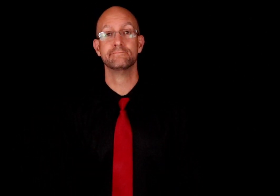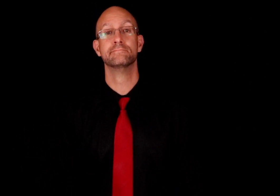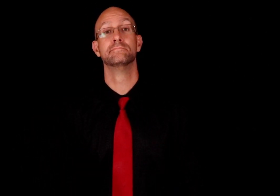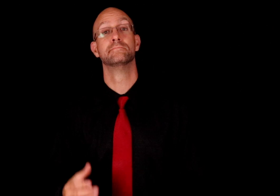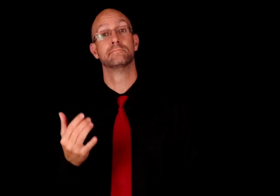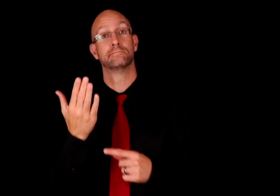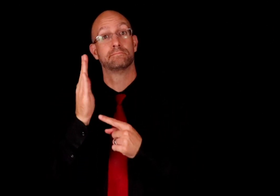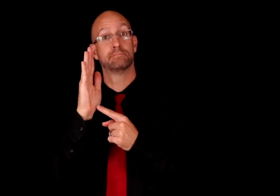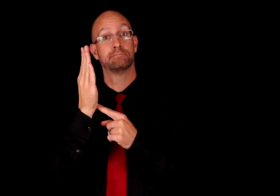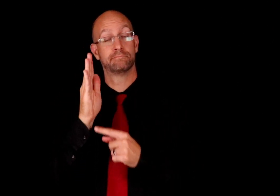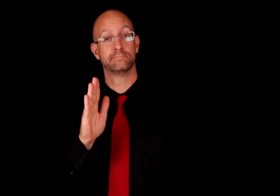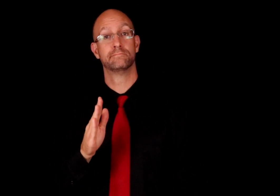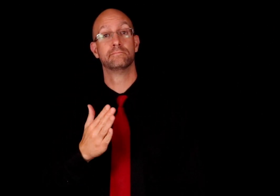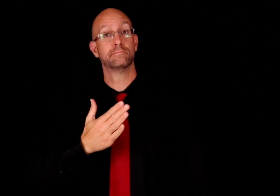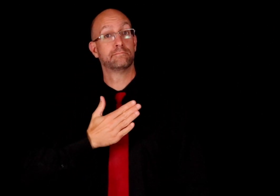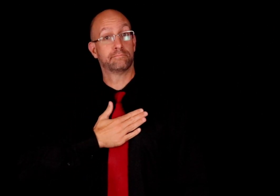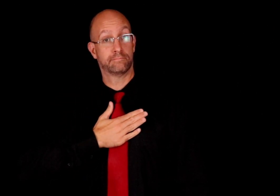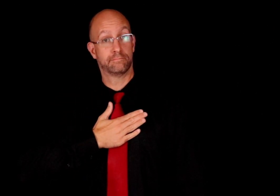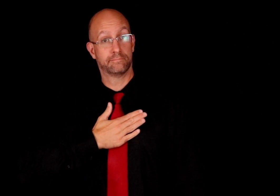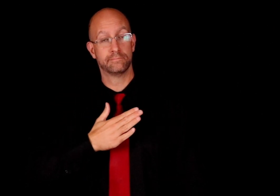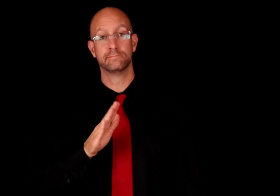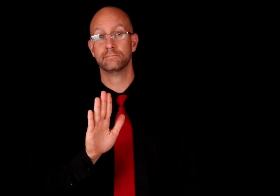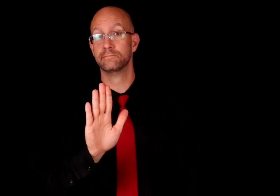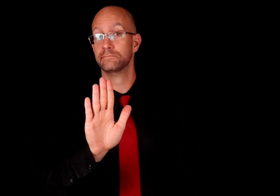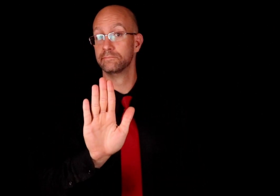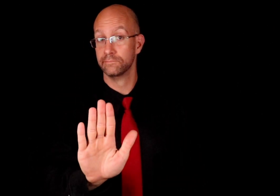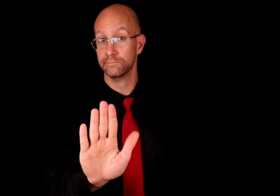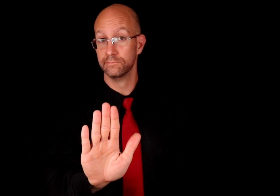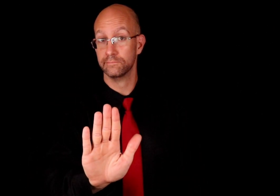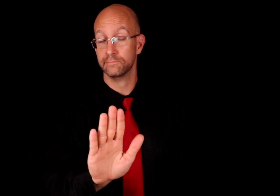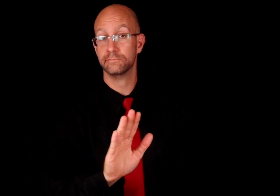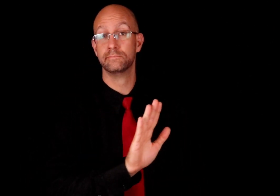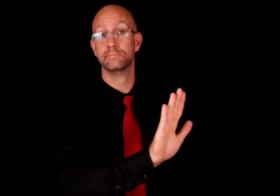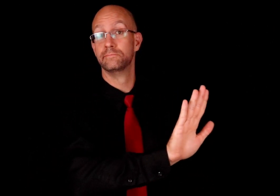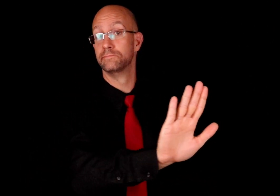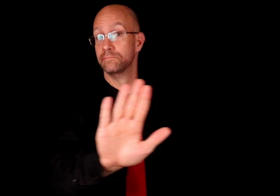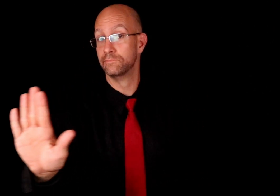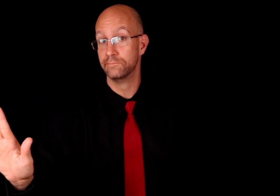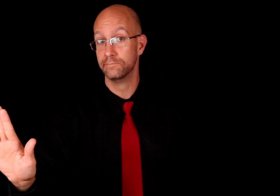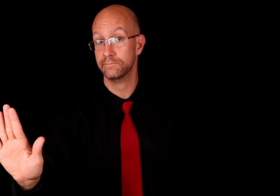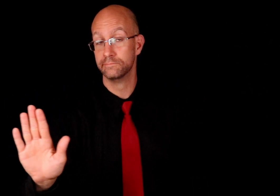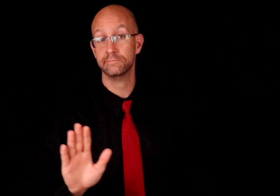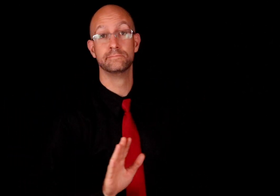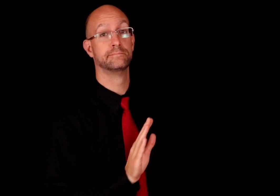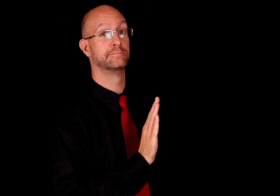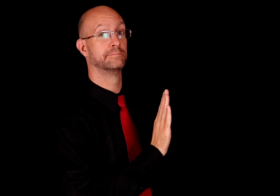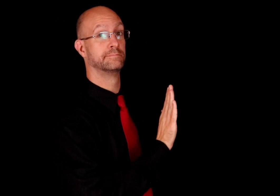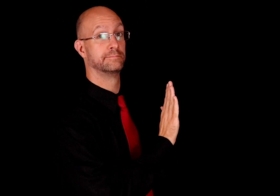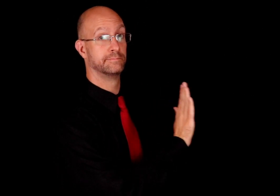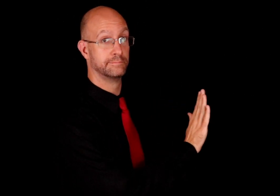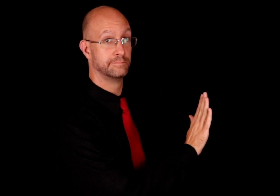The open-B handshape. MY/MINE. YOUR YOUR(PLURAL) HIS/HER